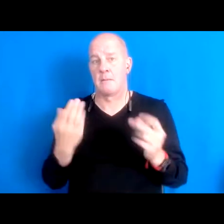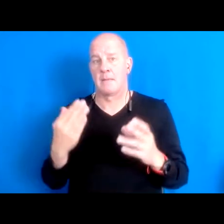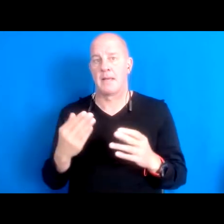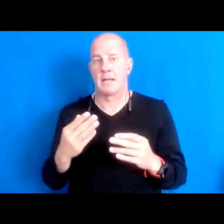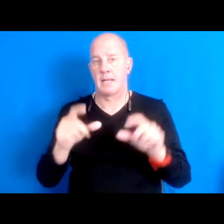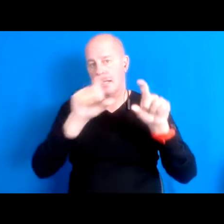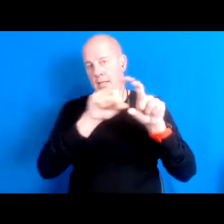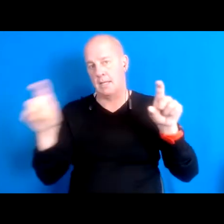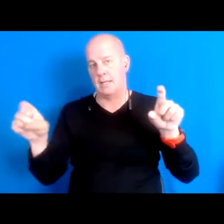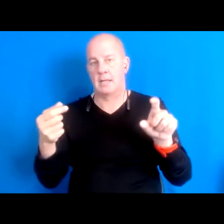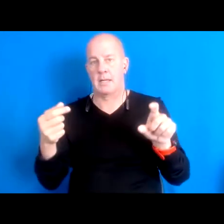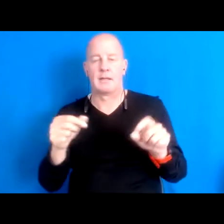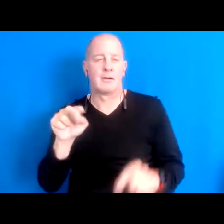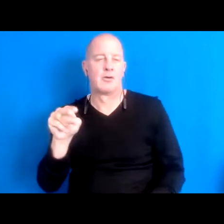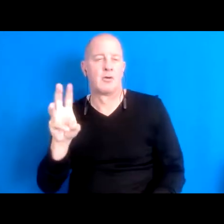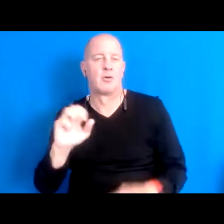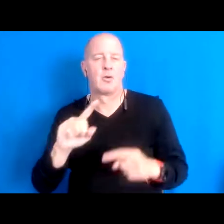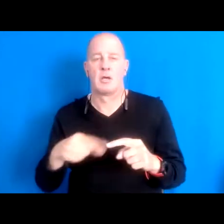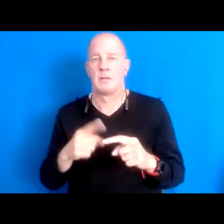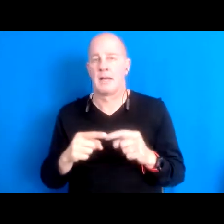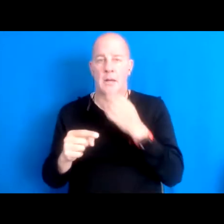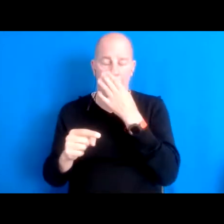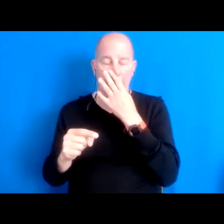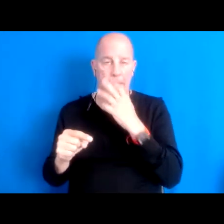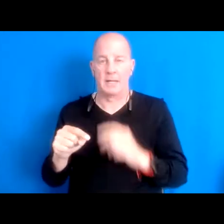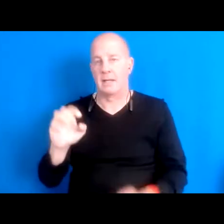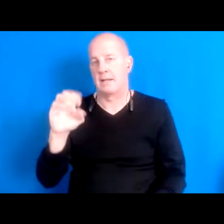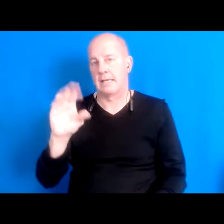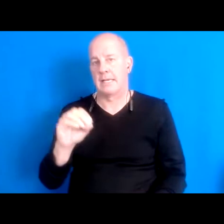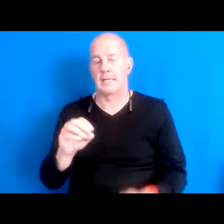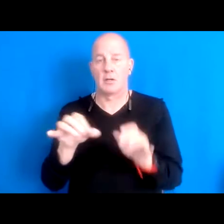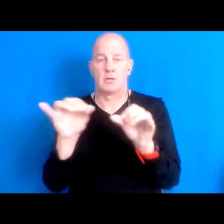ecological collapse and the impacts of dams and all the issues that I think all of us